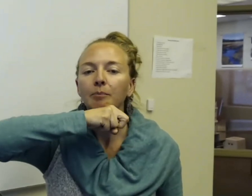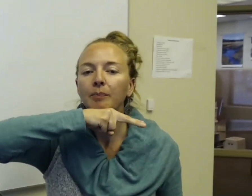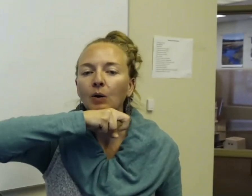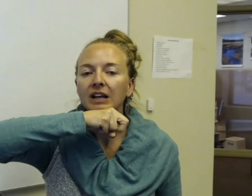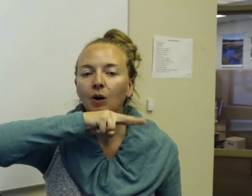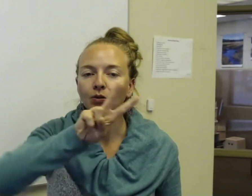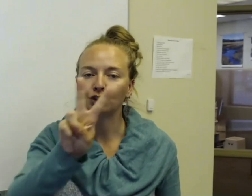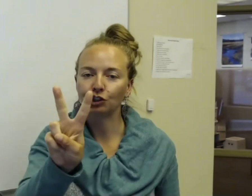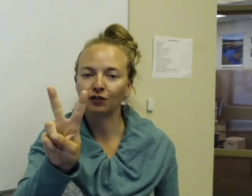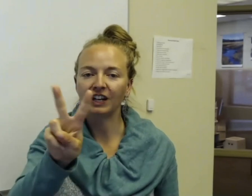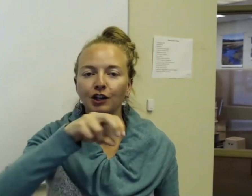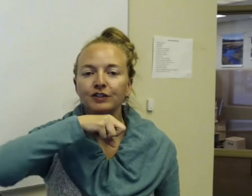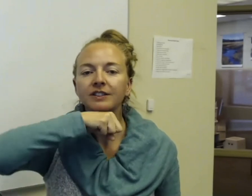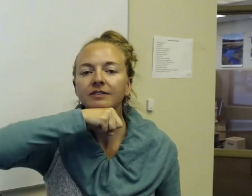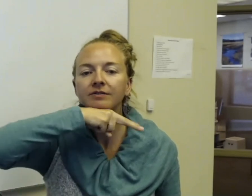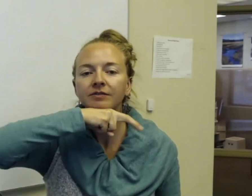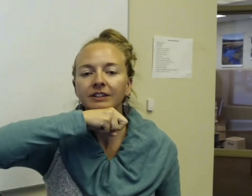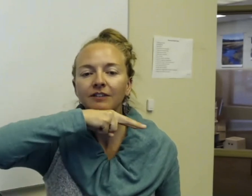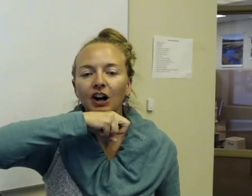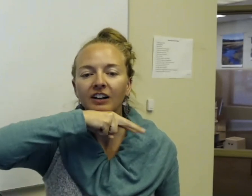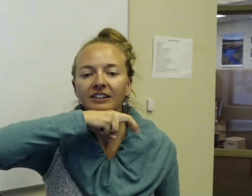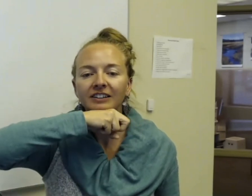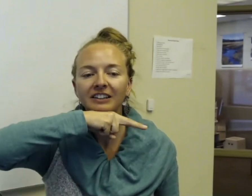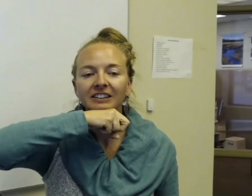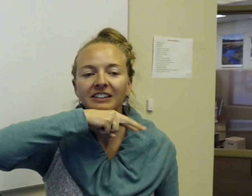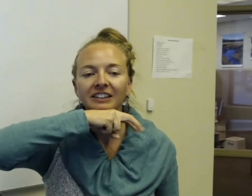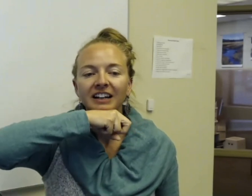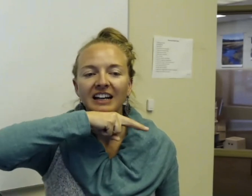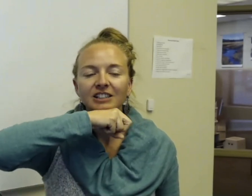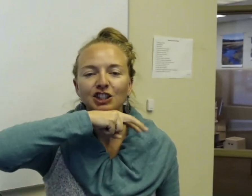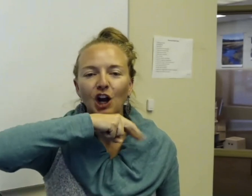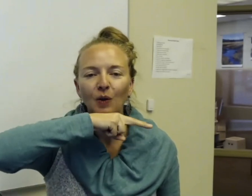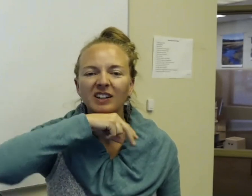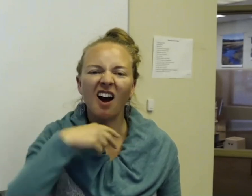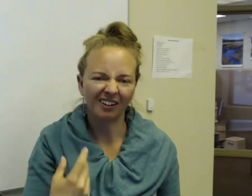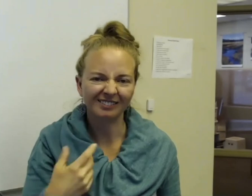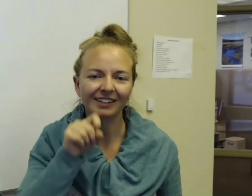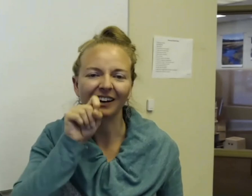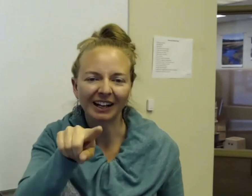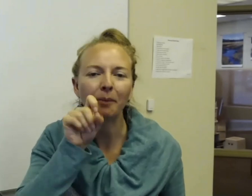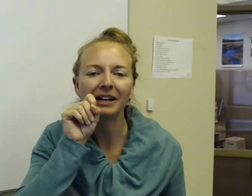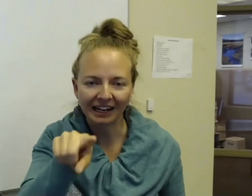and bounce out your two fingers. Rock. It to show the tongue, kind of like, coming in